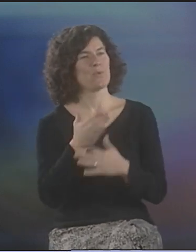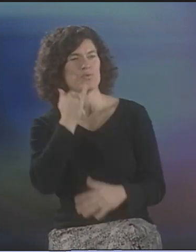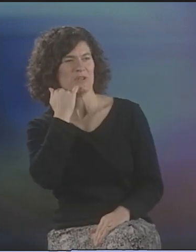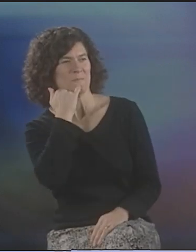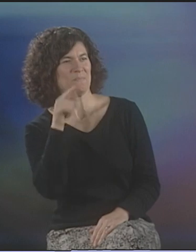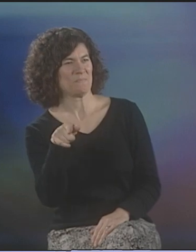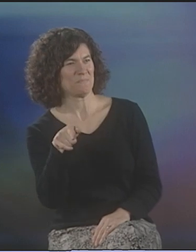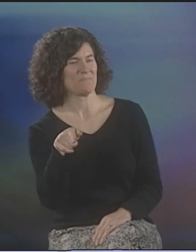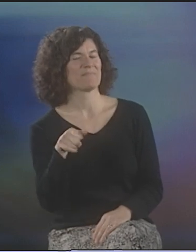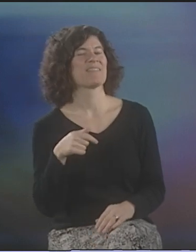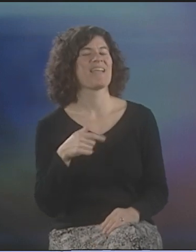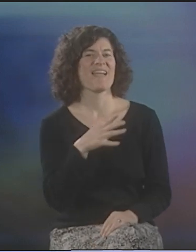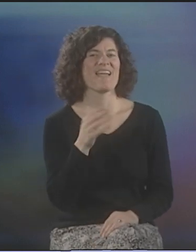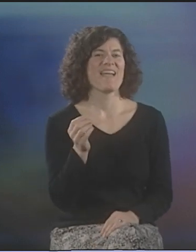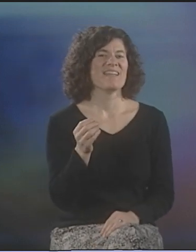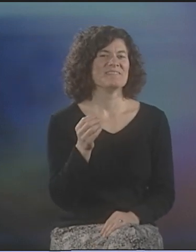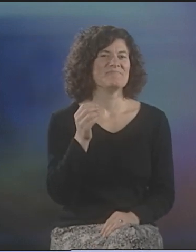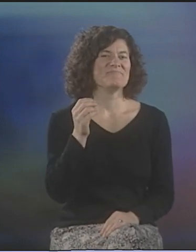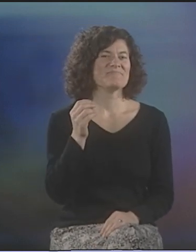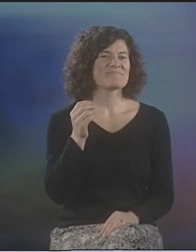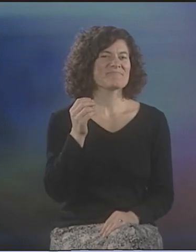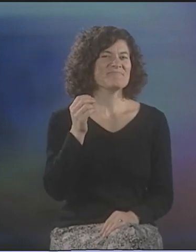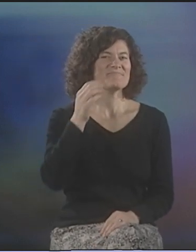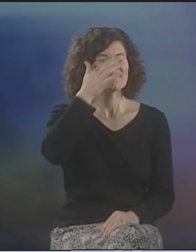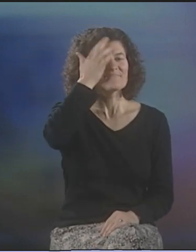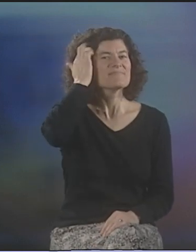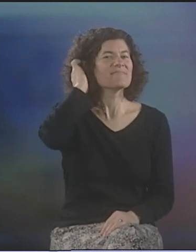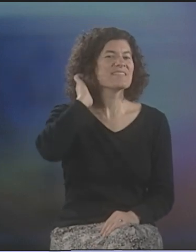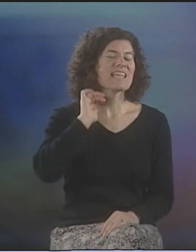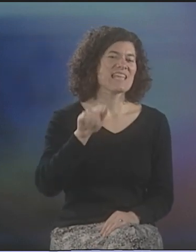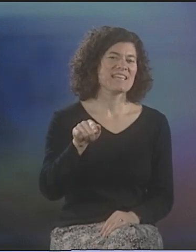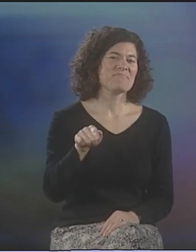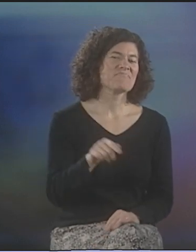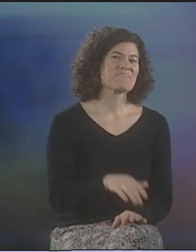WAS FOR JIM, BECAUSE, WELL, JIM...